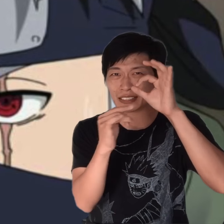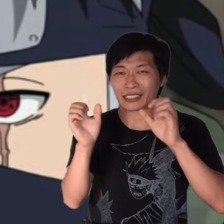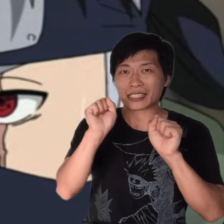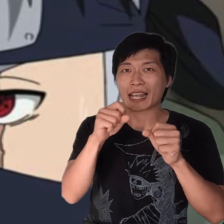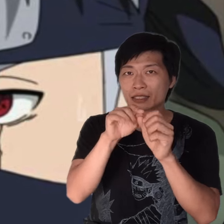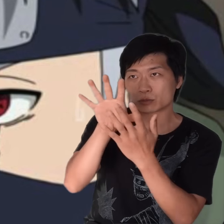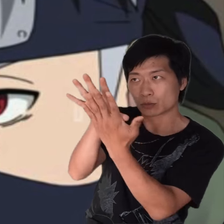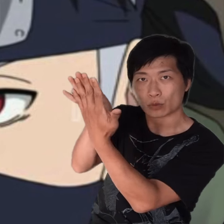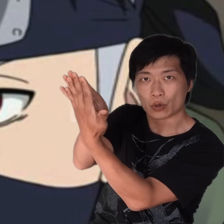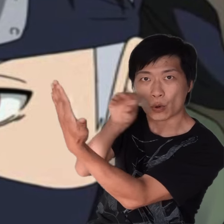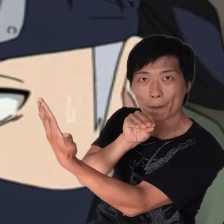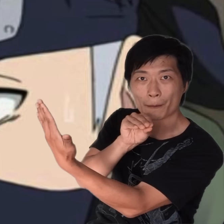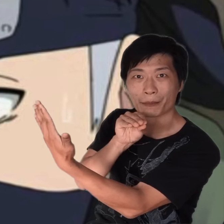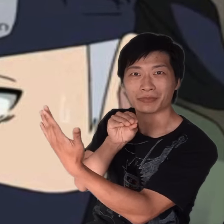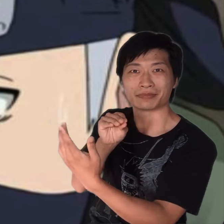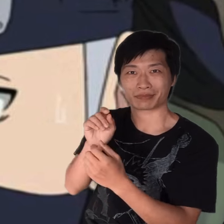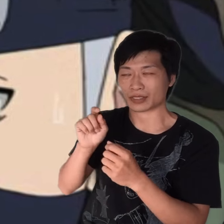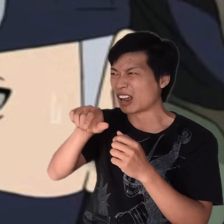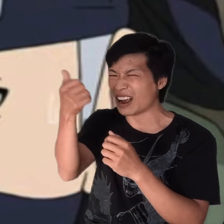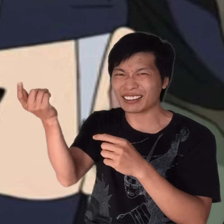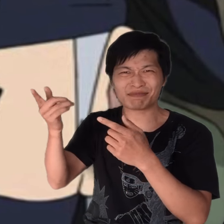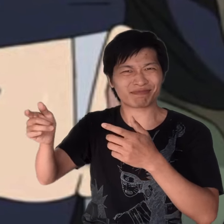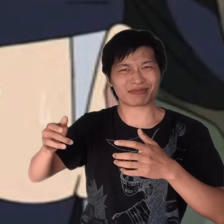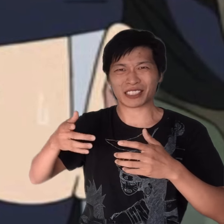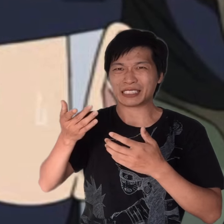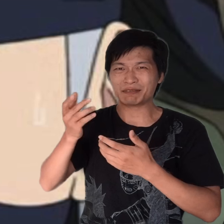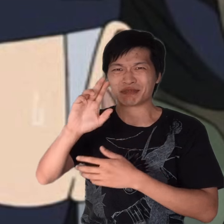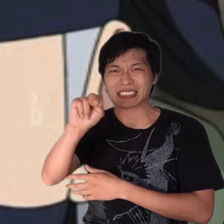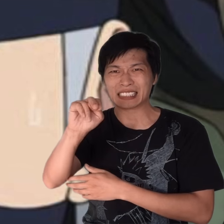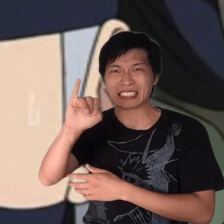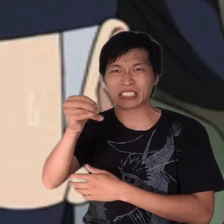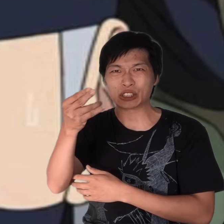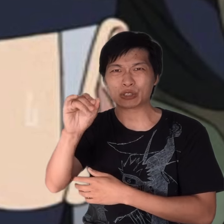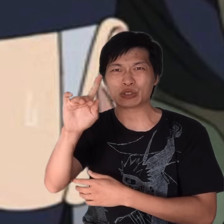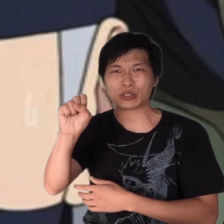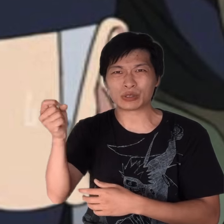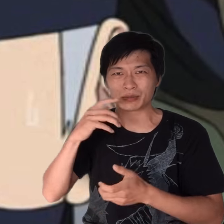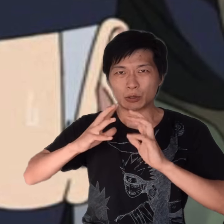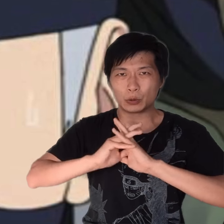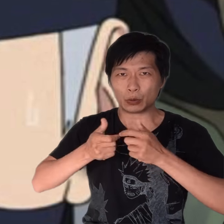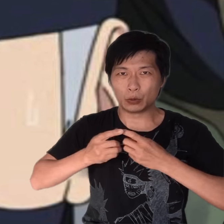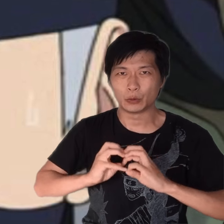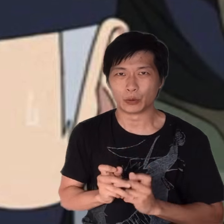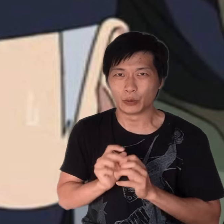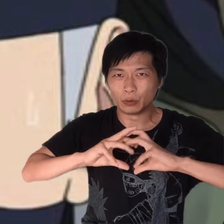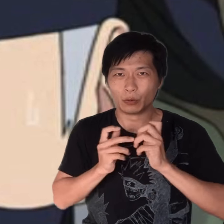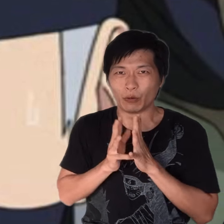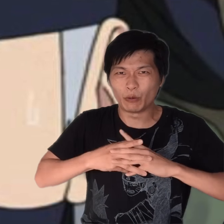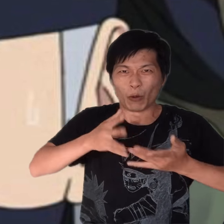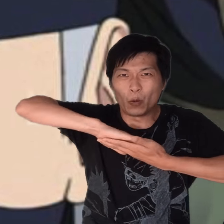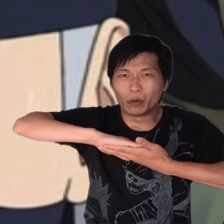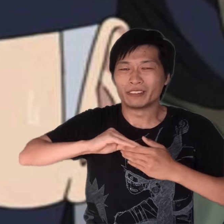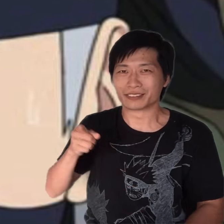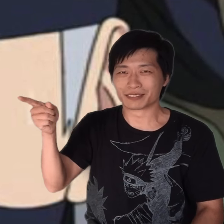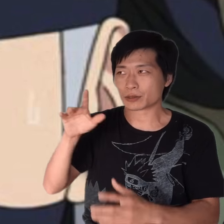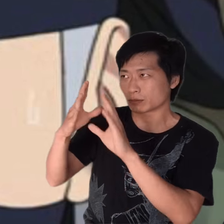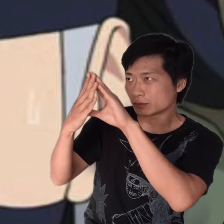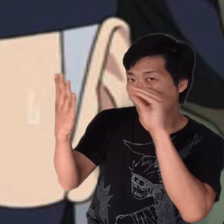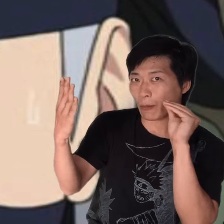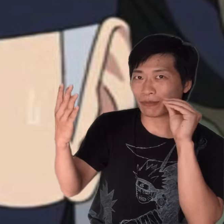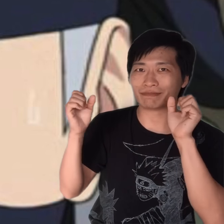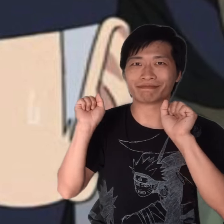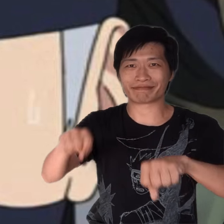He can copy other Ninjutsu and Ninjutsu Hand Signs.